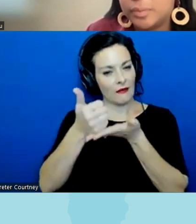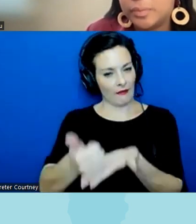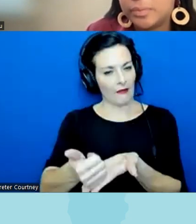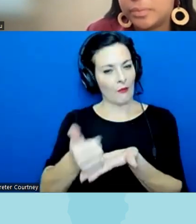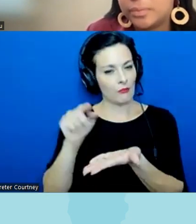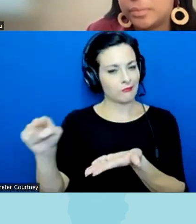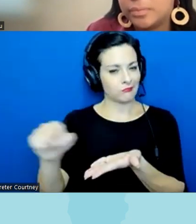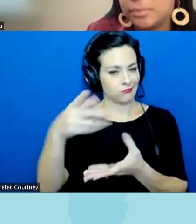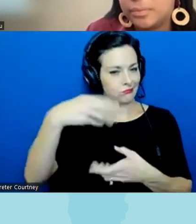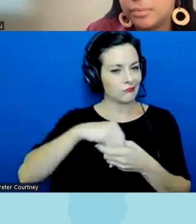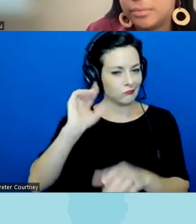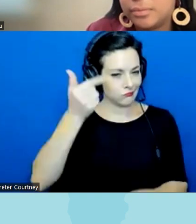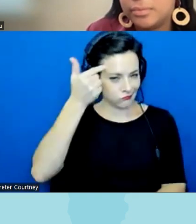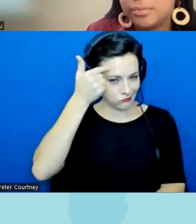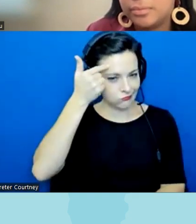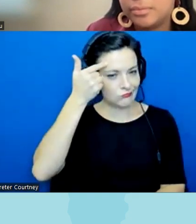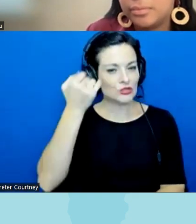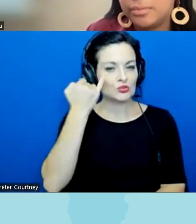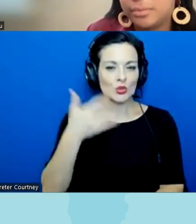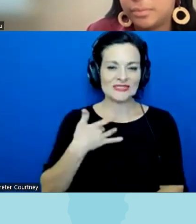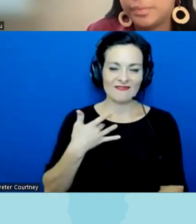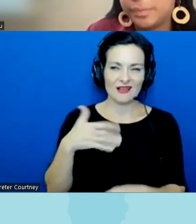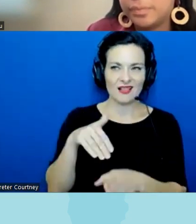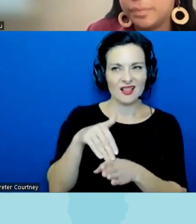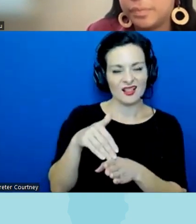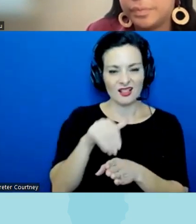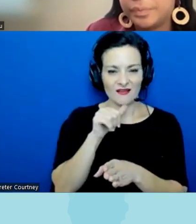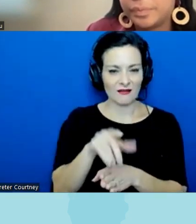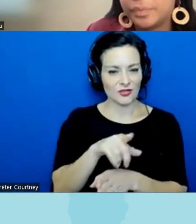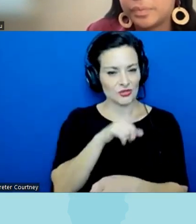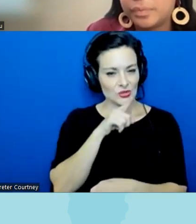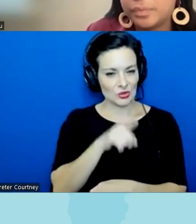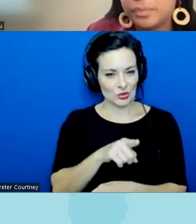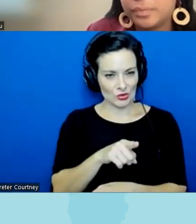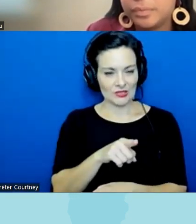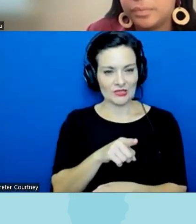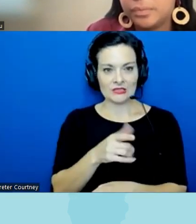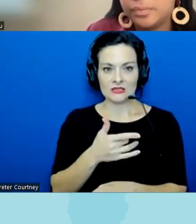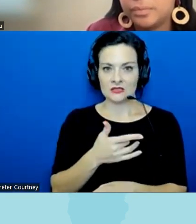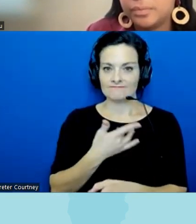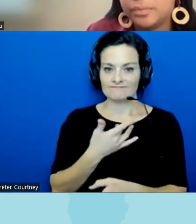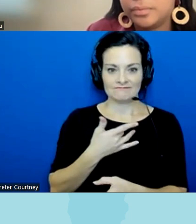or officials that may be on the fence or maybe um may have been inundated with opposition messaging